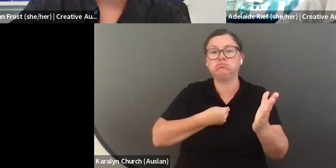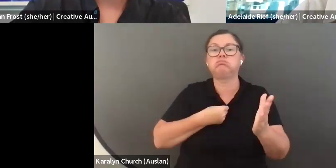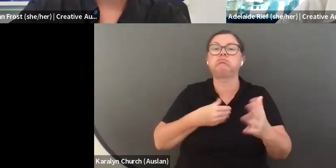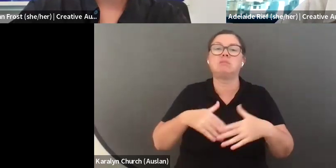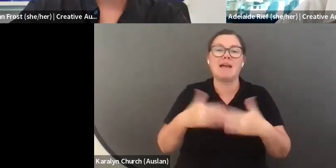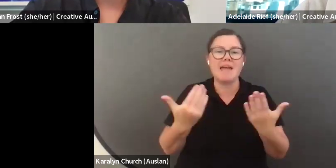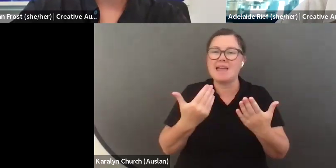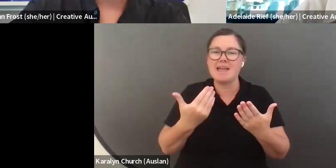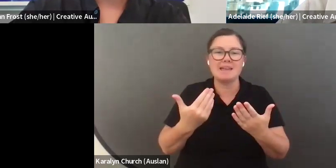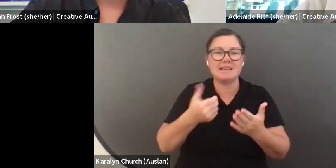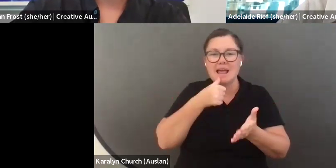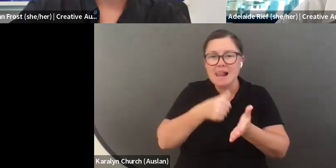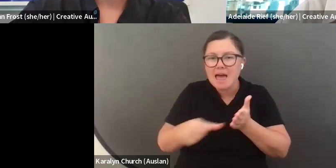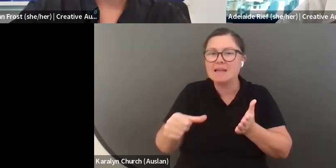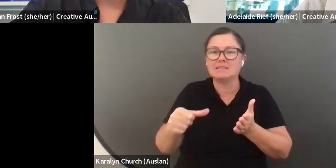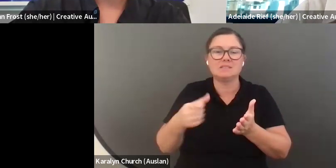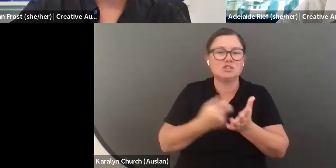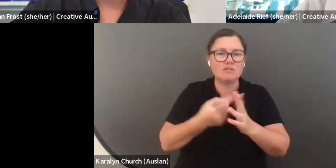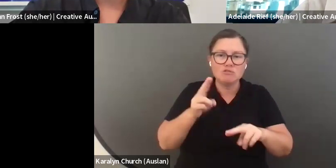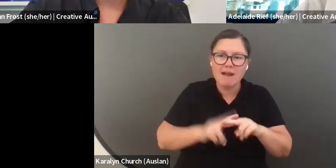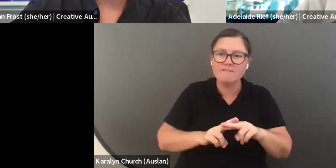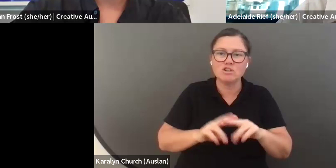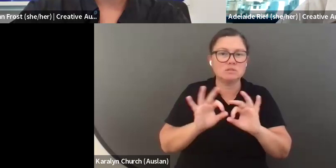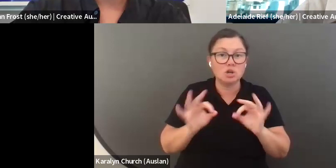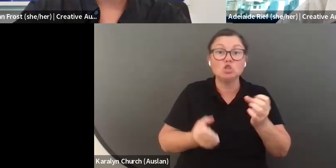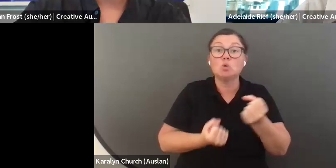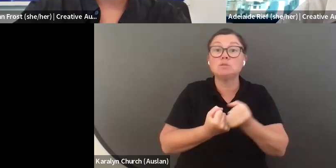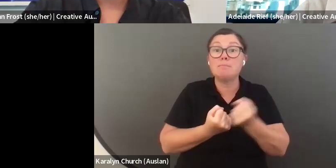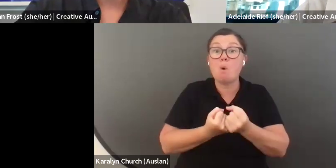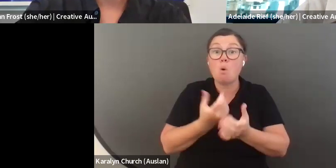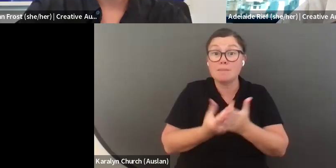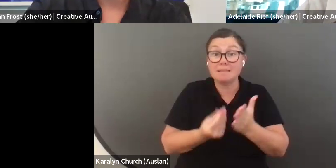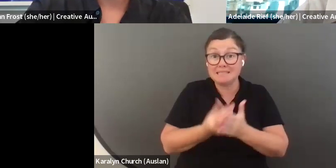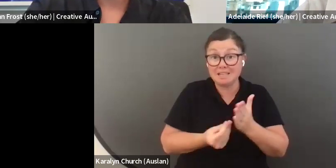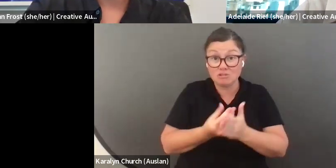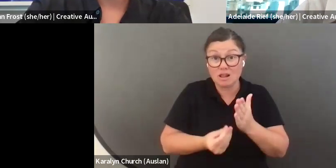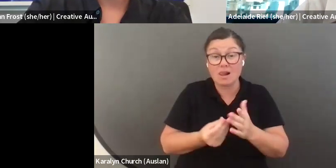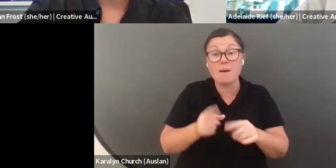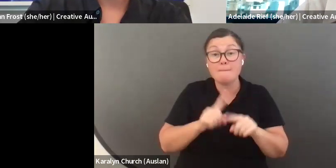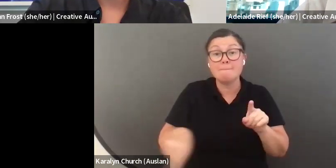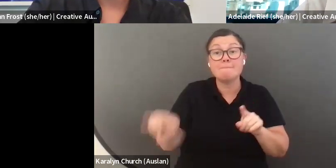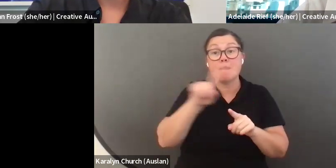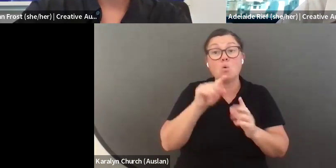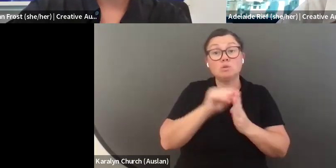response to the first question. And any other attachments which include your responses to the other questions. if you are submitting